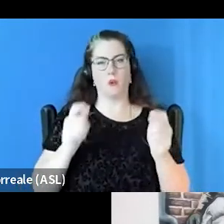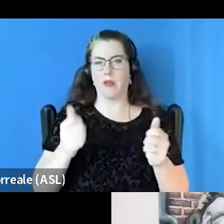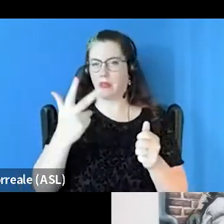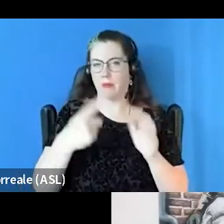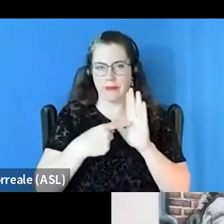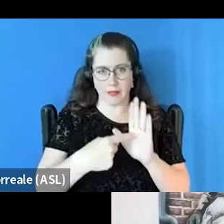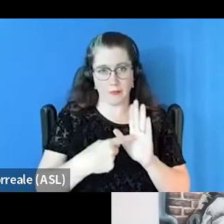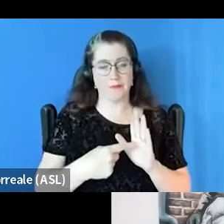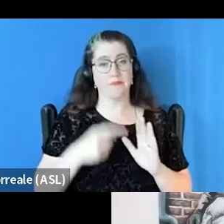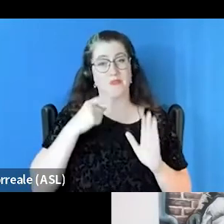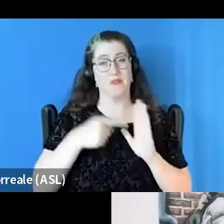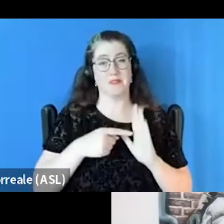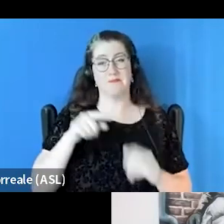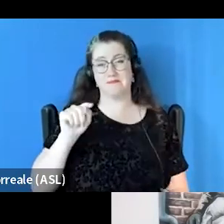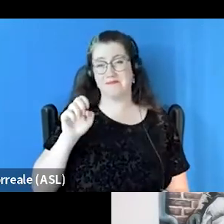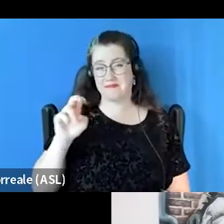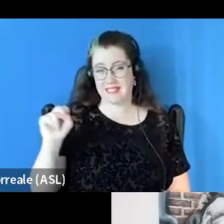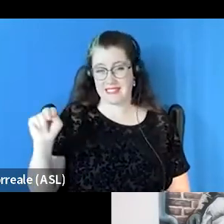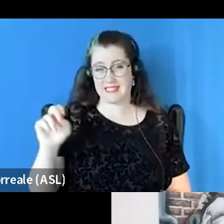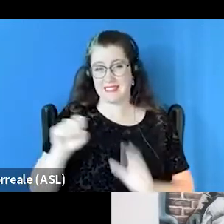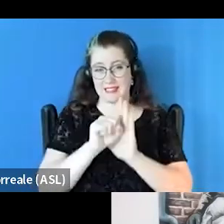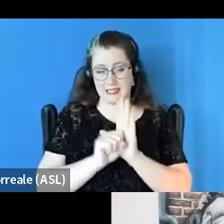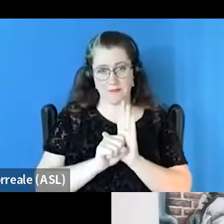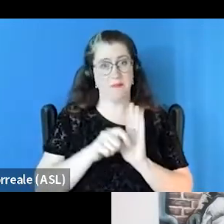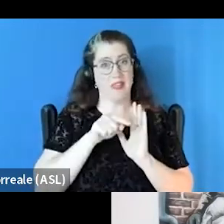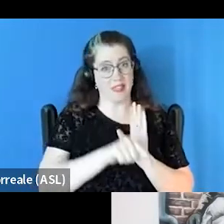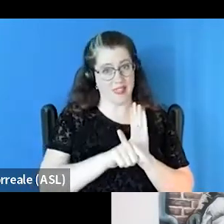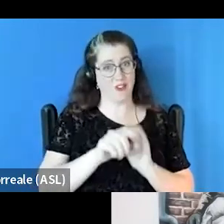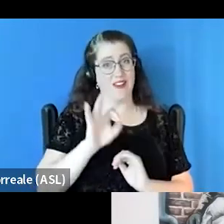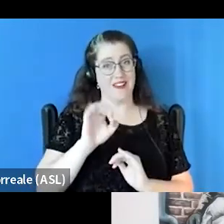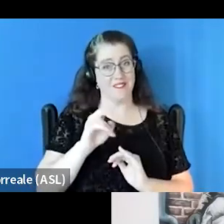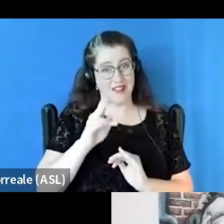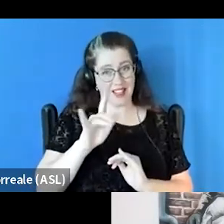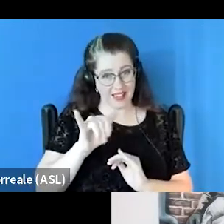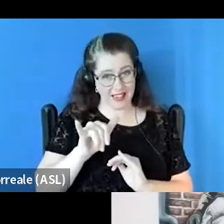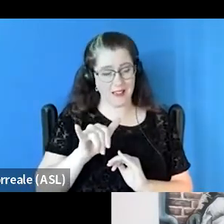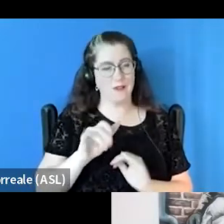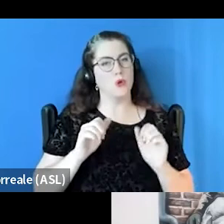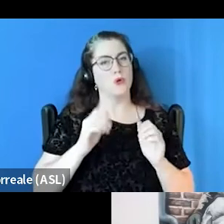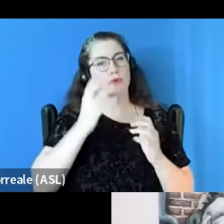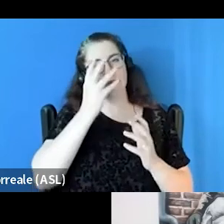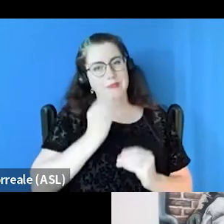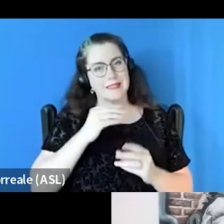in Tennessee it's actually a felony to sleep in a public place